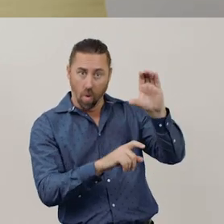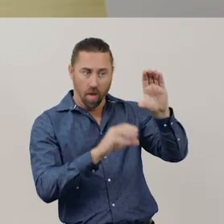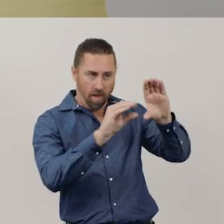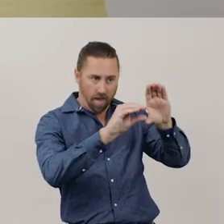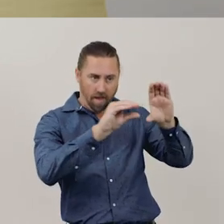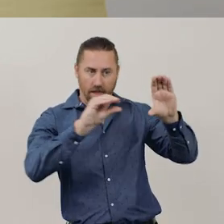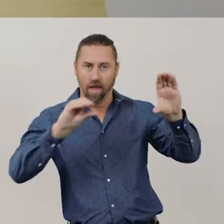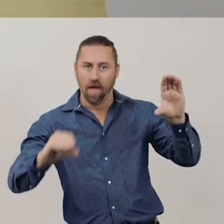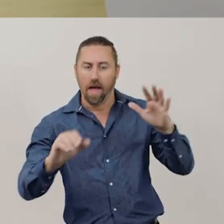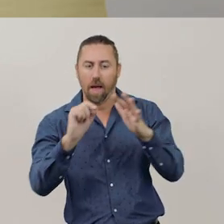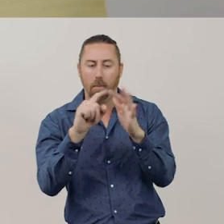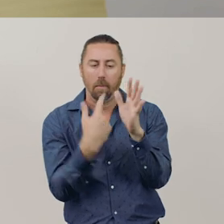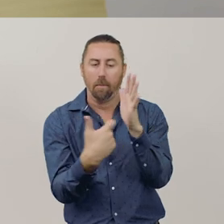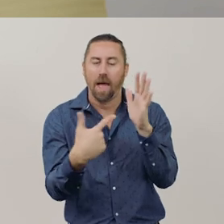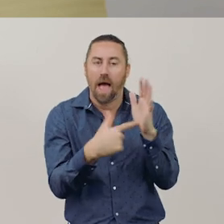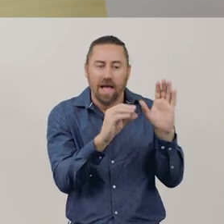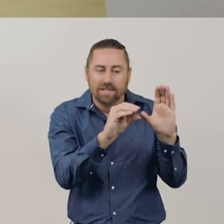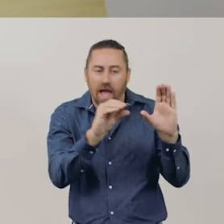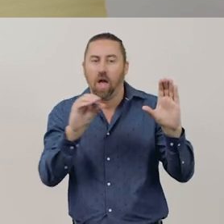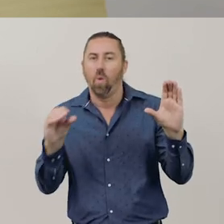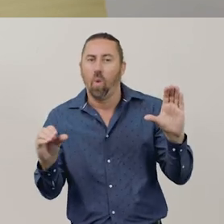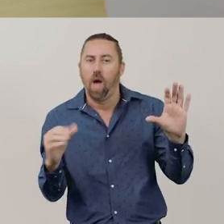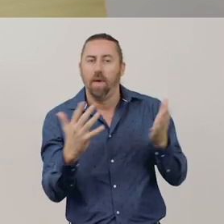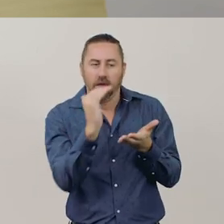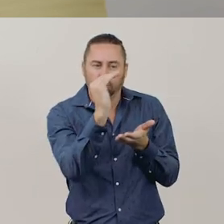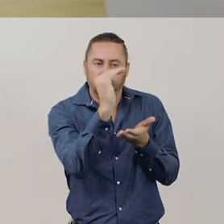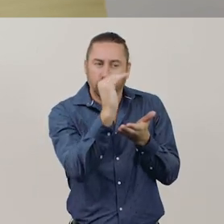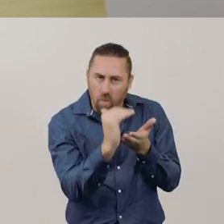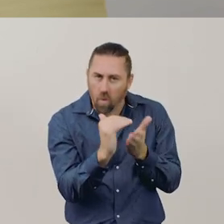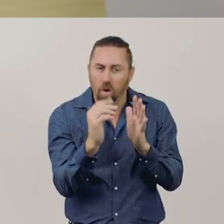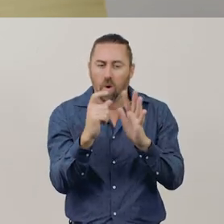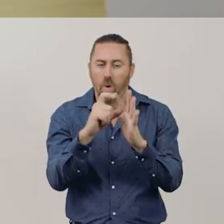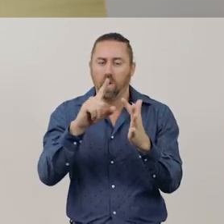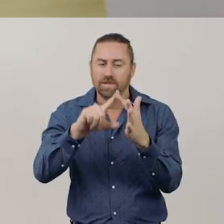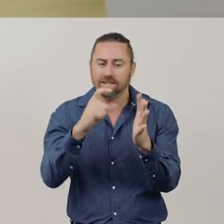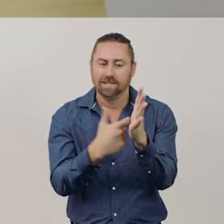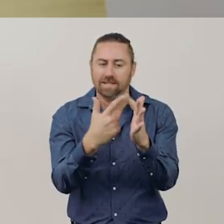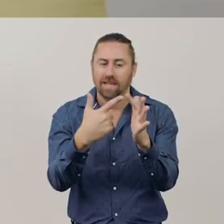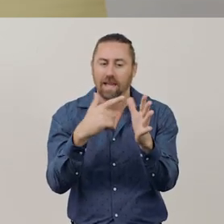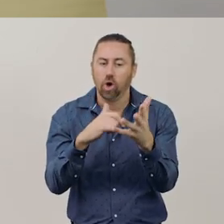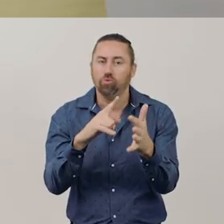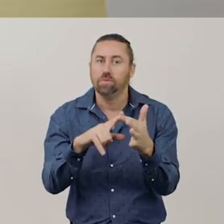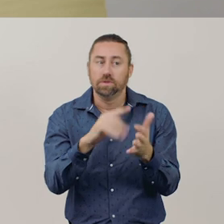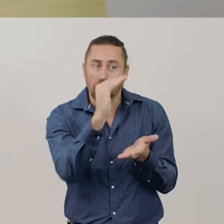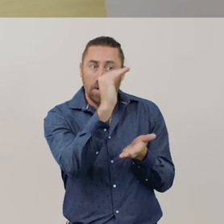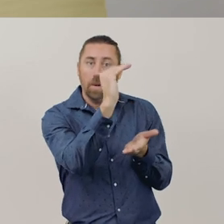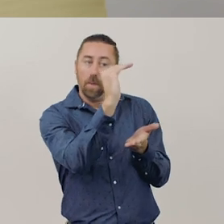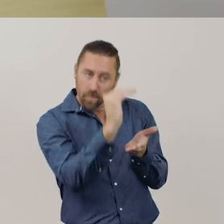The whole amount decreases or gets smaller, when this part is removed.